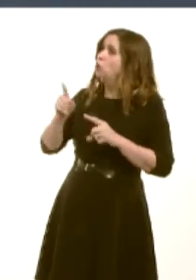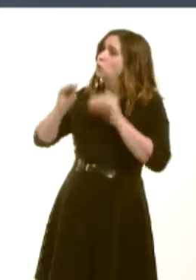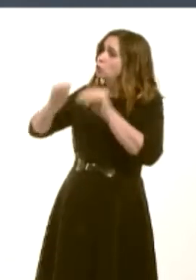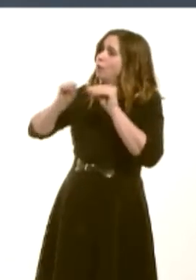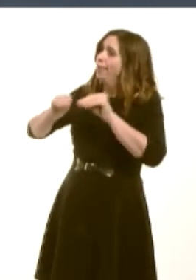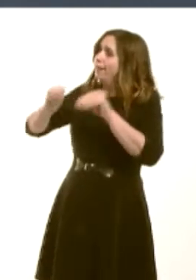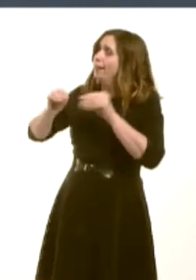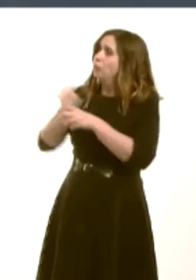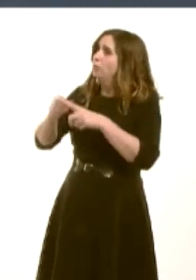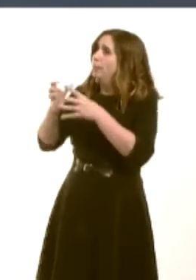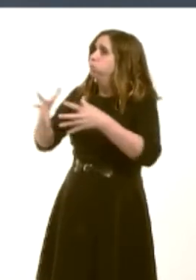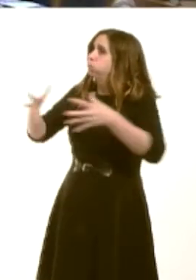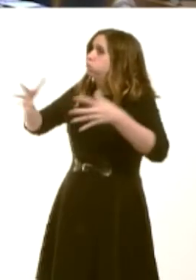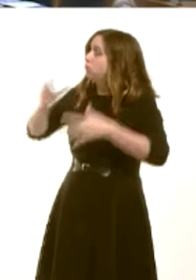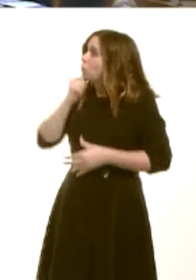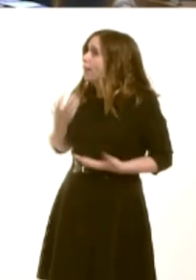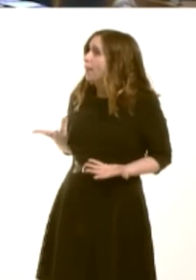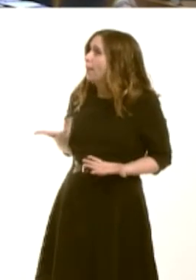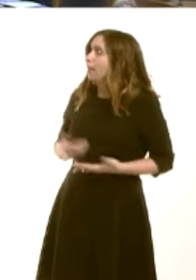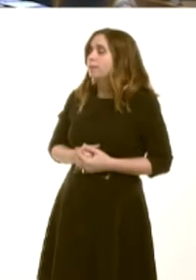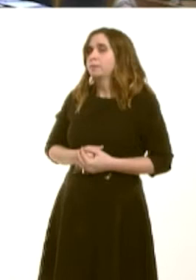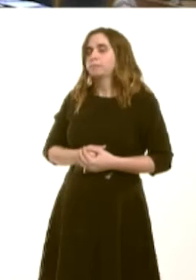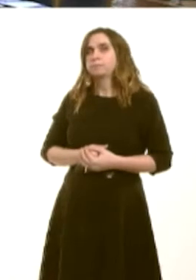please? Carwyn Jones: I donít know how many GPs are